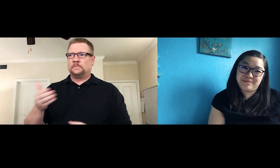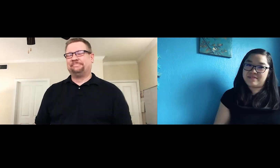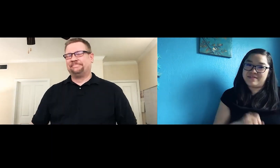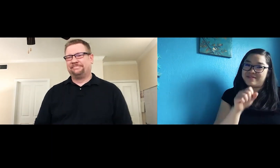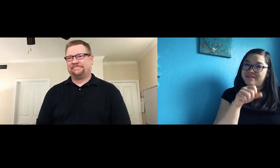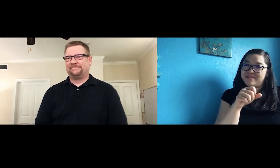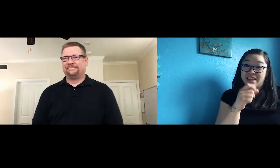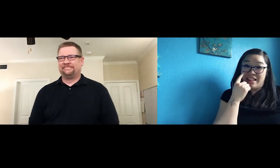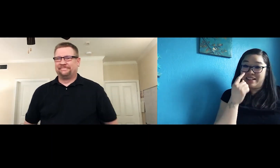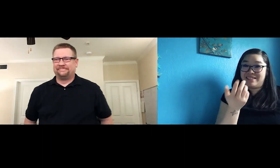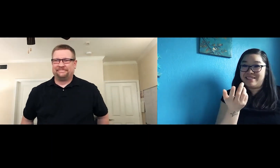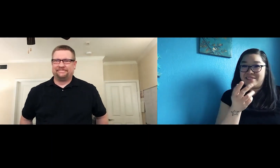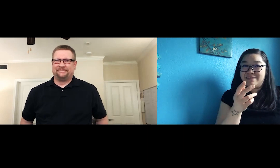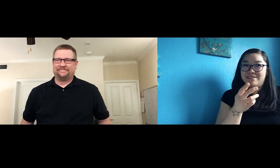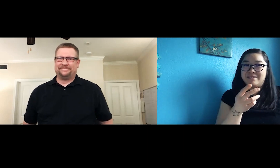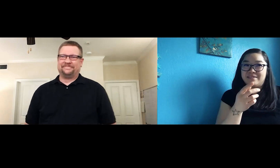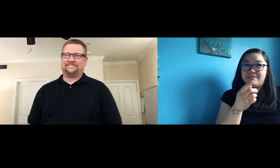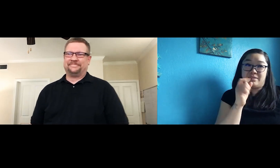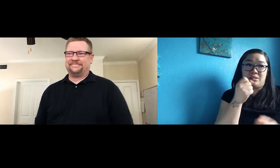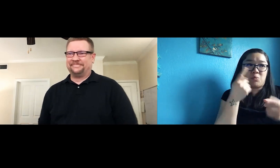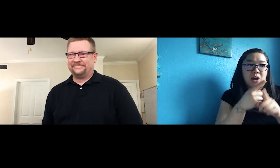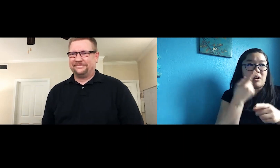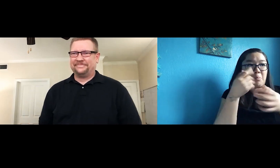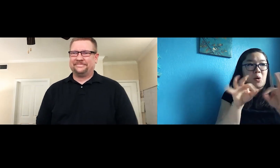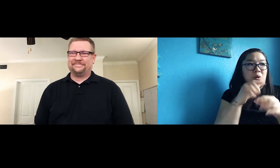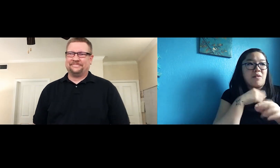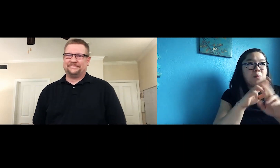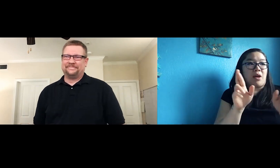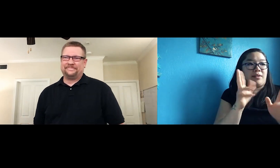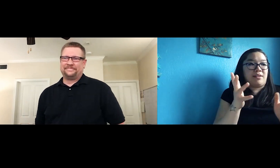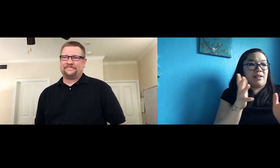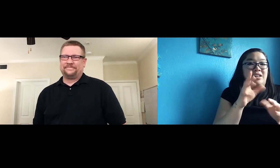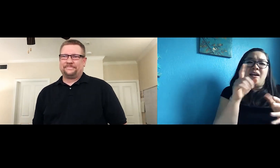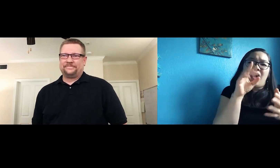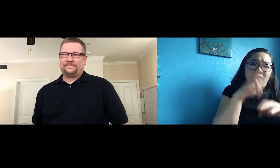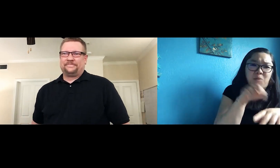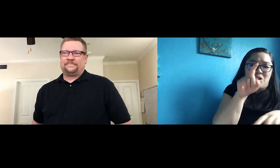I think yeah, I agree. It’s important to have ready - of